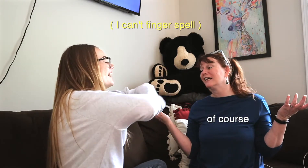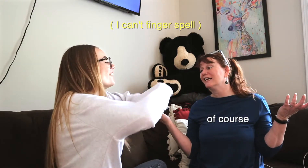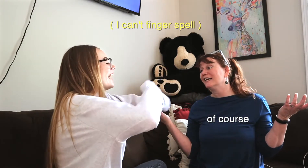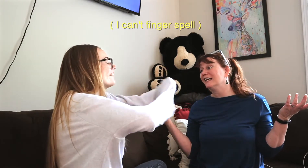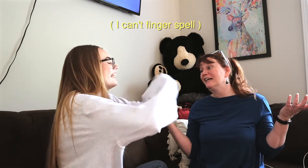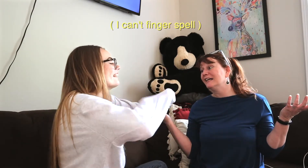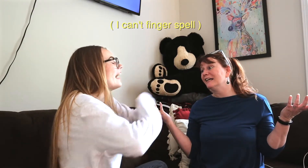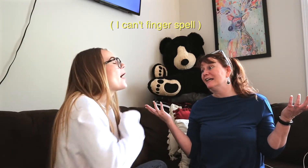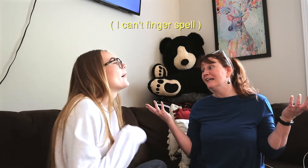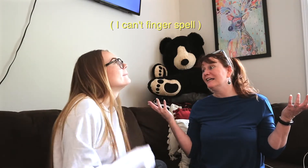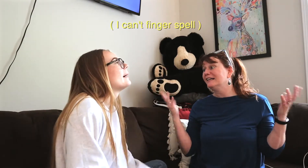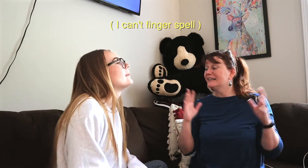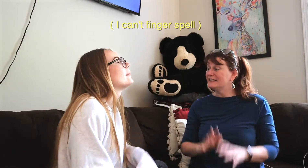okay okay okay, ummm um um um um